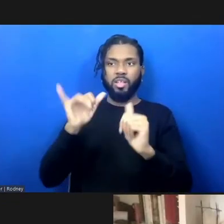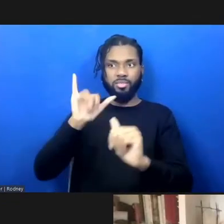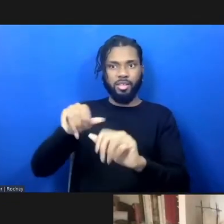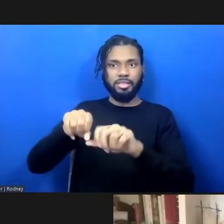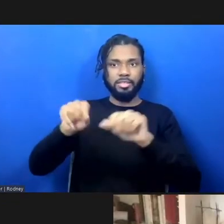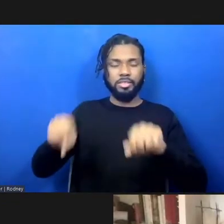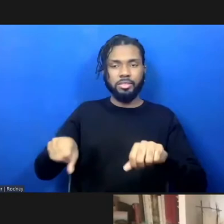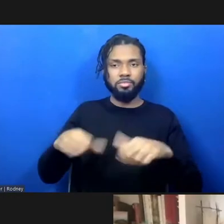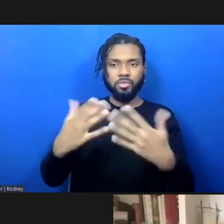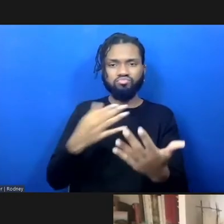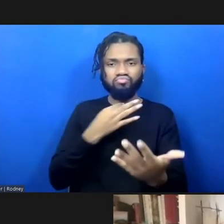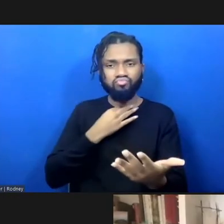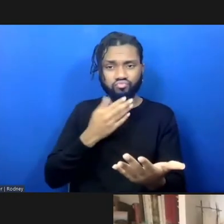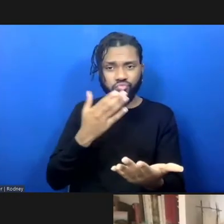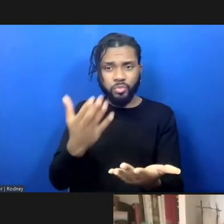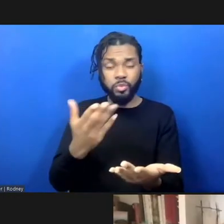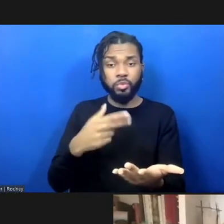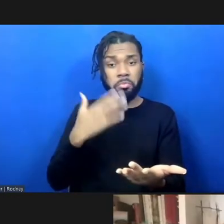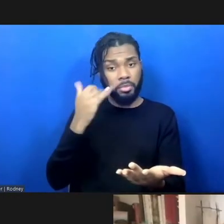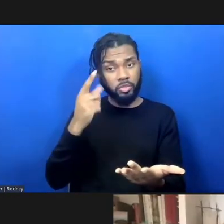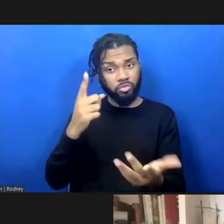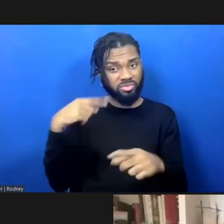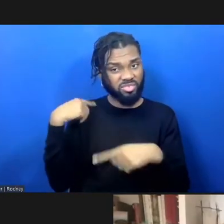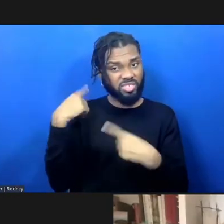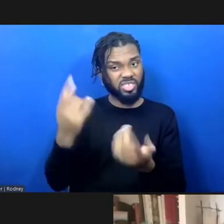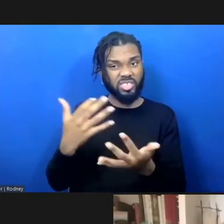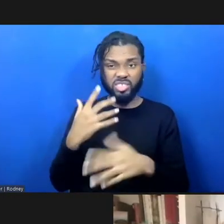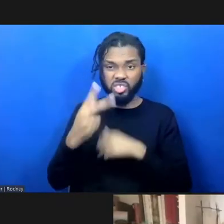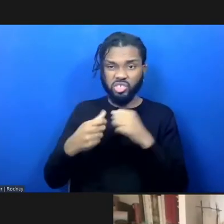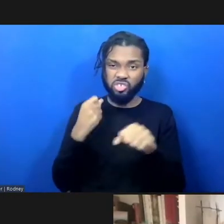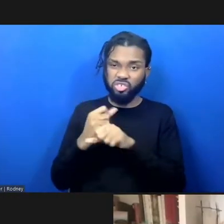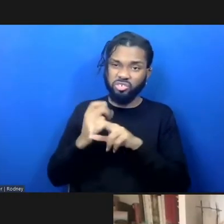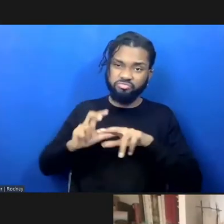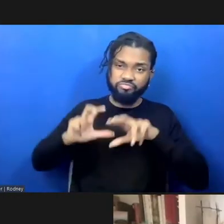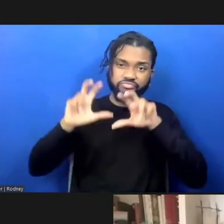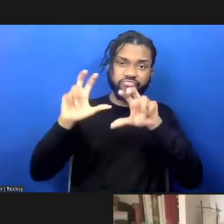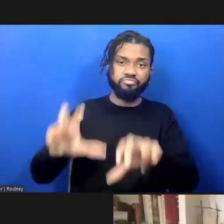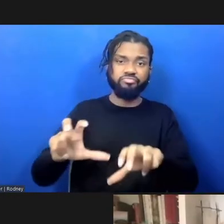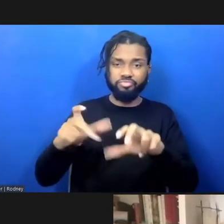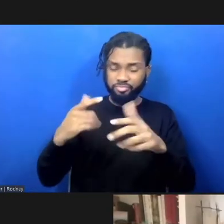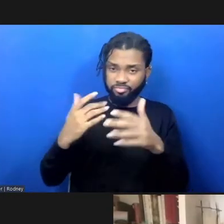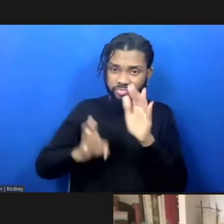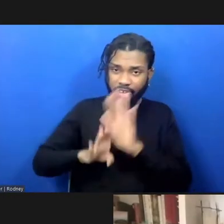you, since you've been devoted many years of time to developing new models